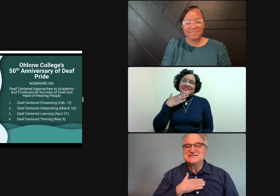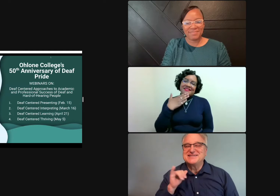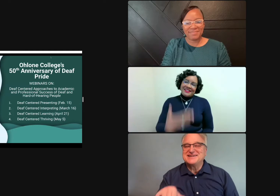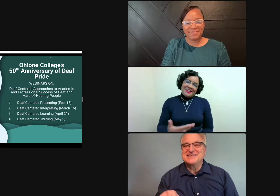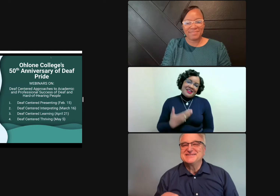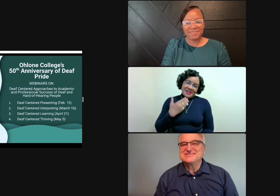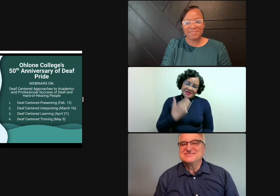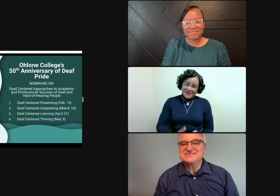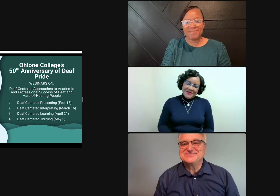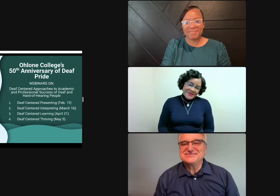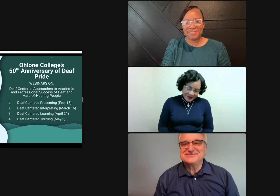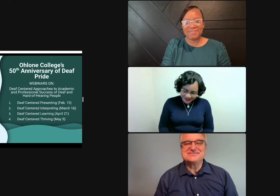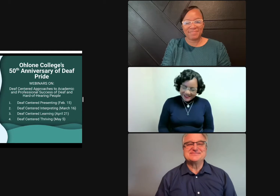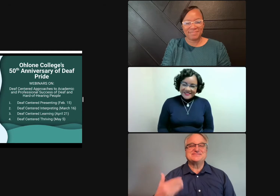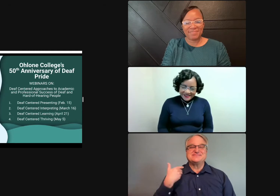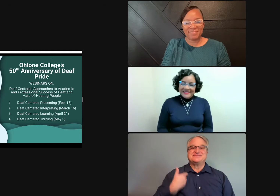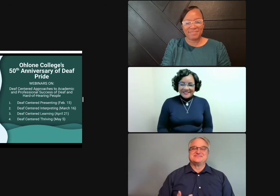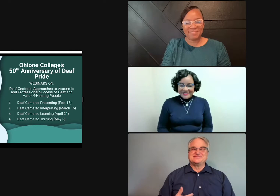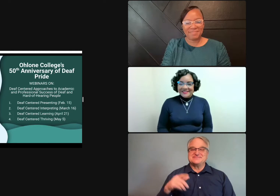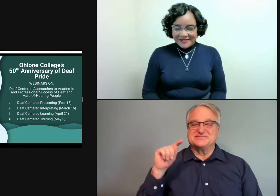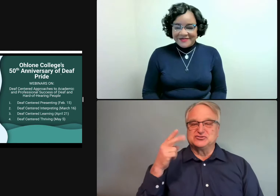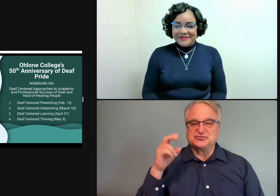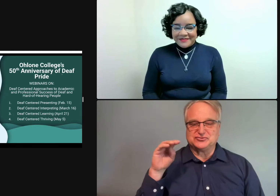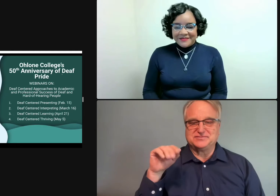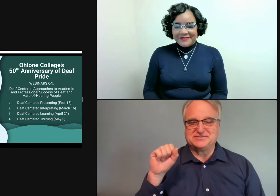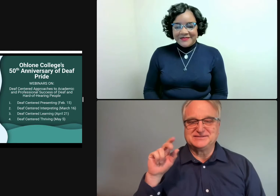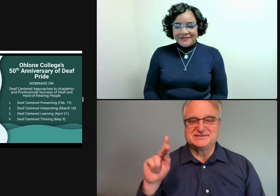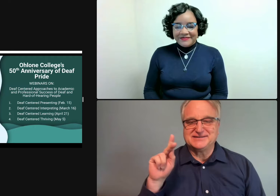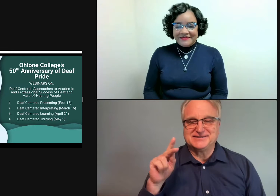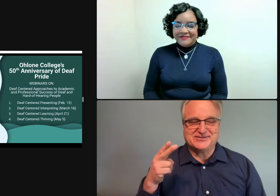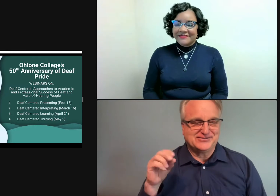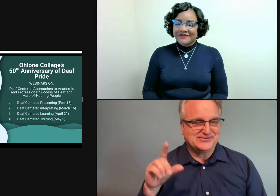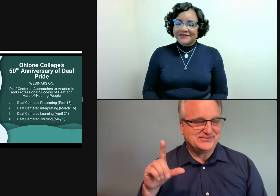Thanks so much for the warm welcome. Much appreciated. Thank you.